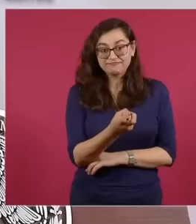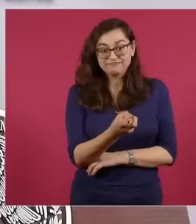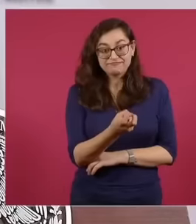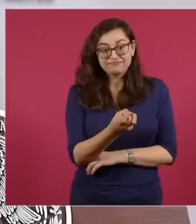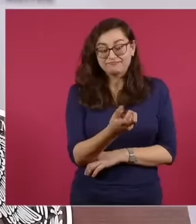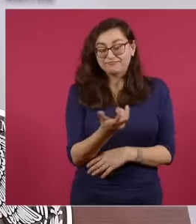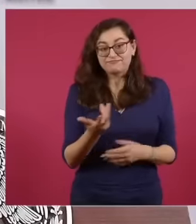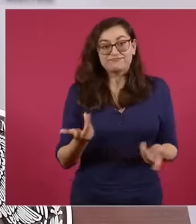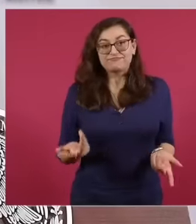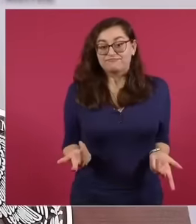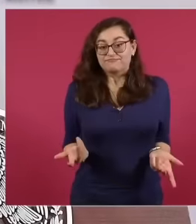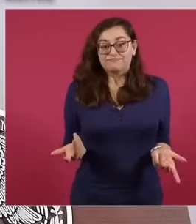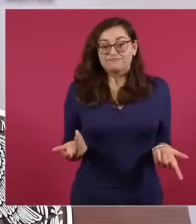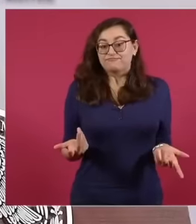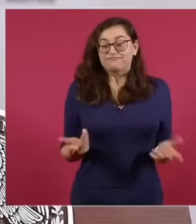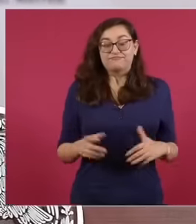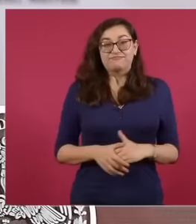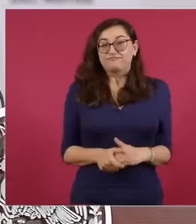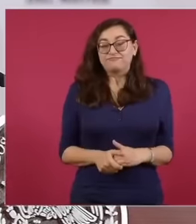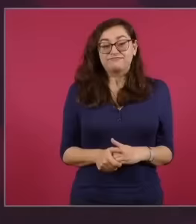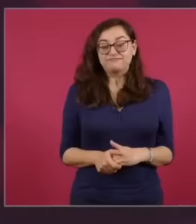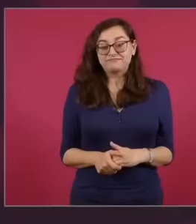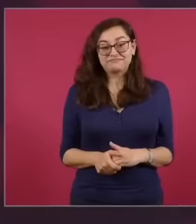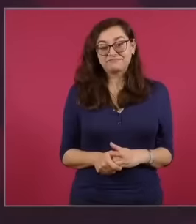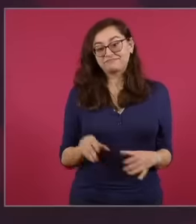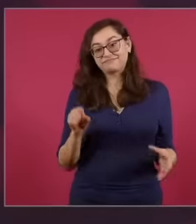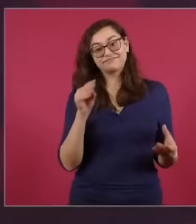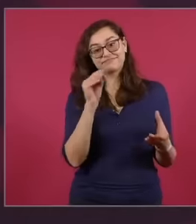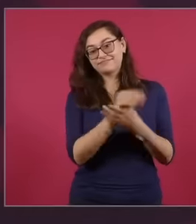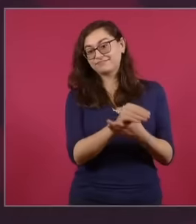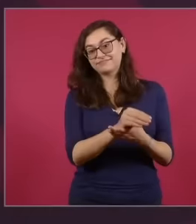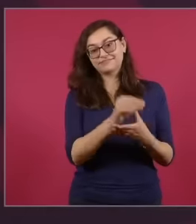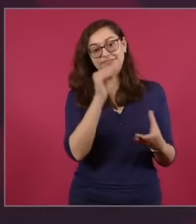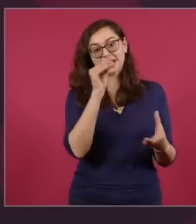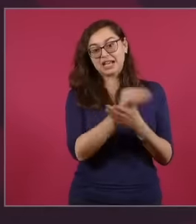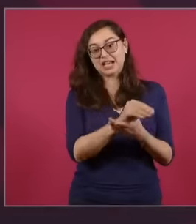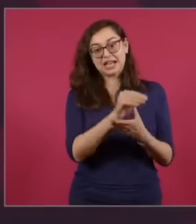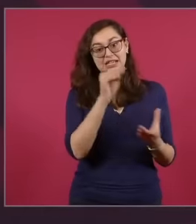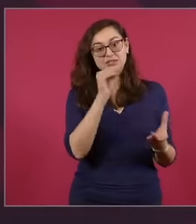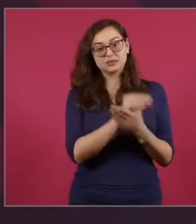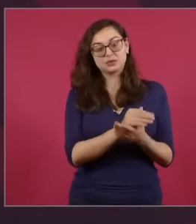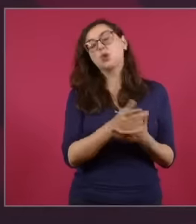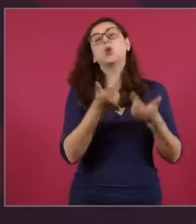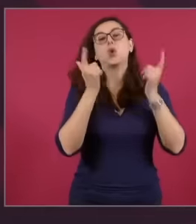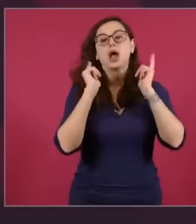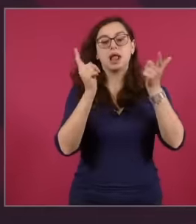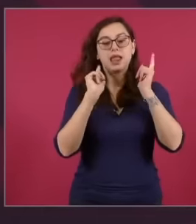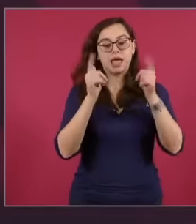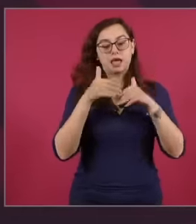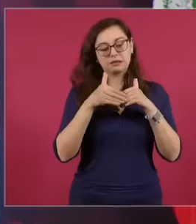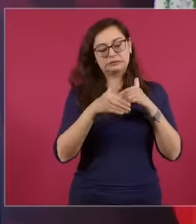pay a lot of attention to them now I hope they calm down and calm